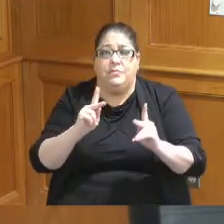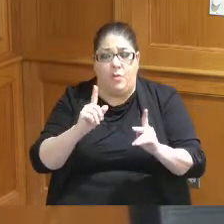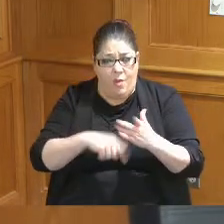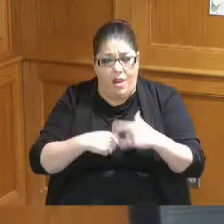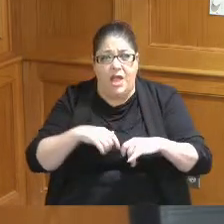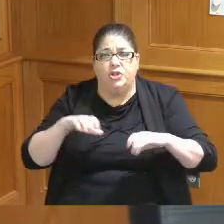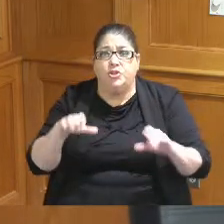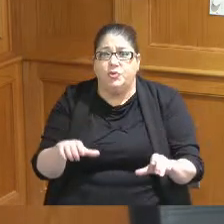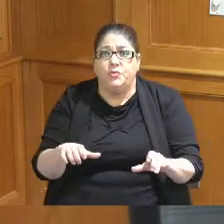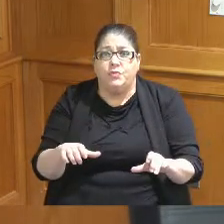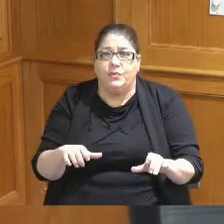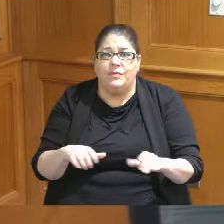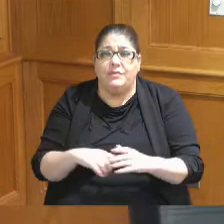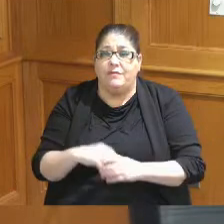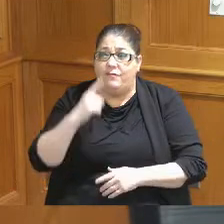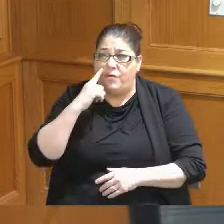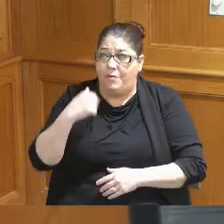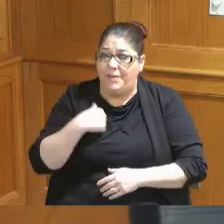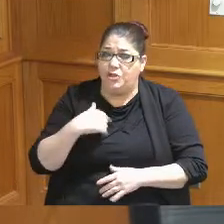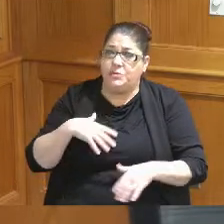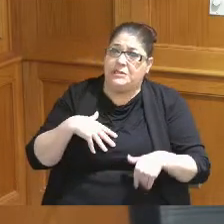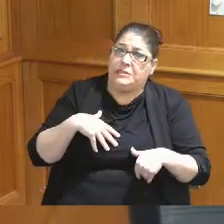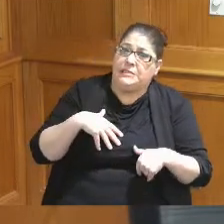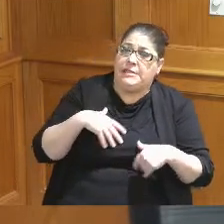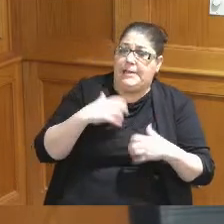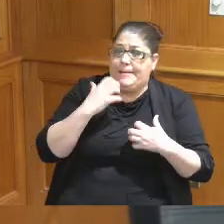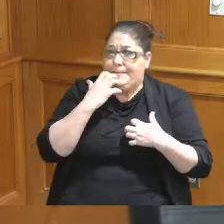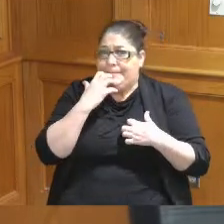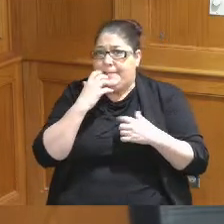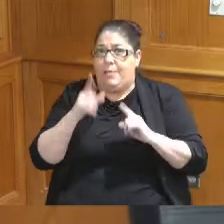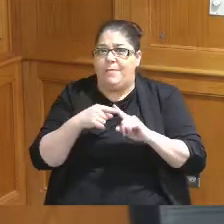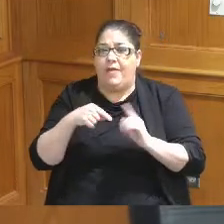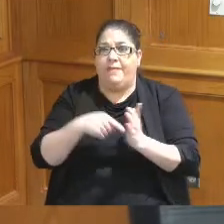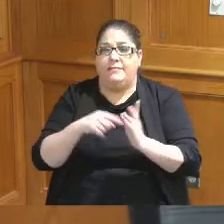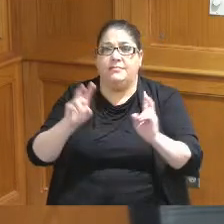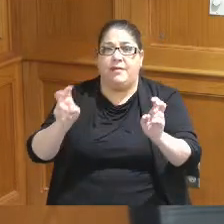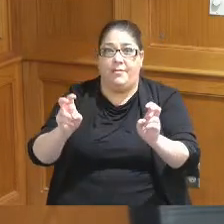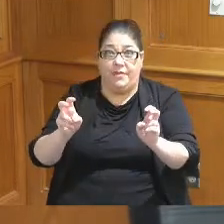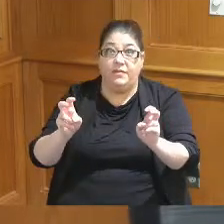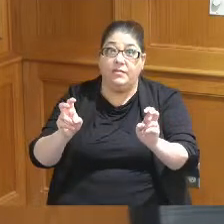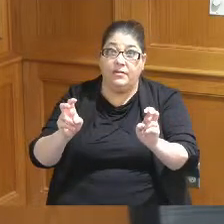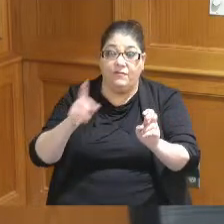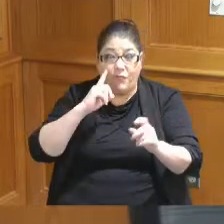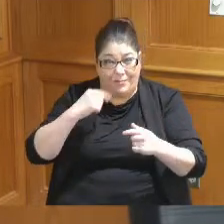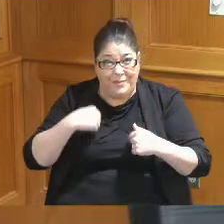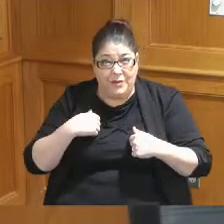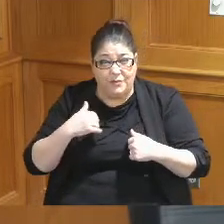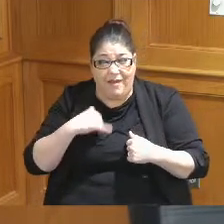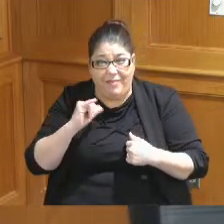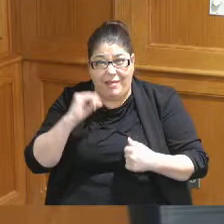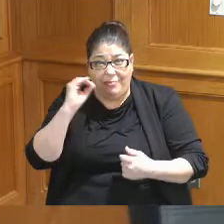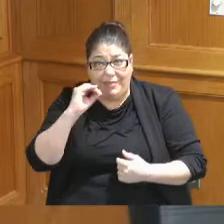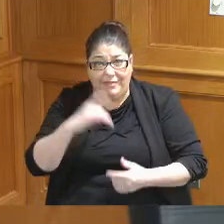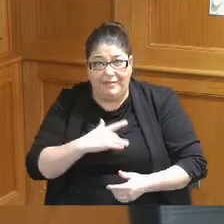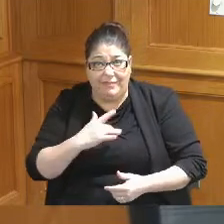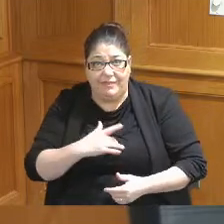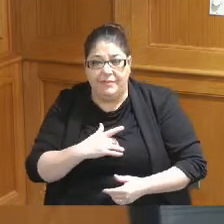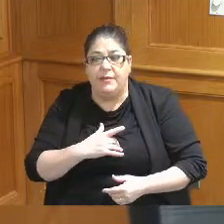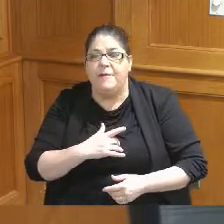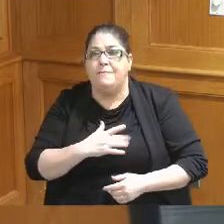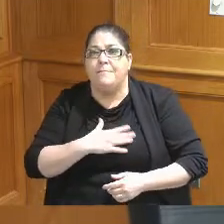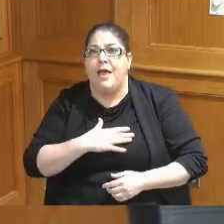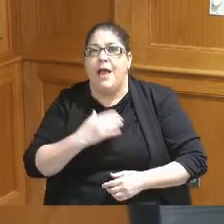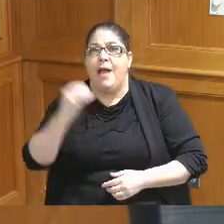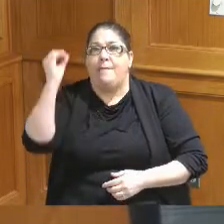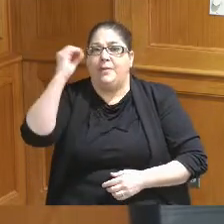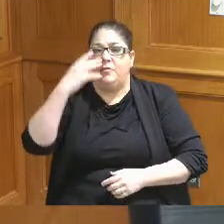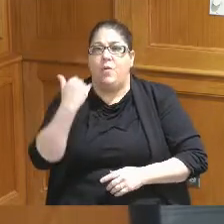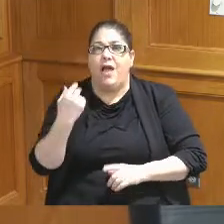and for me to have reservations on this topic I come from a place of looking at it from a holistic